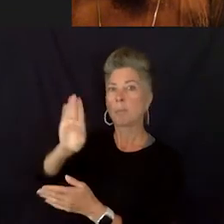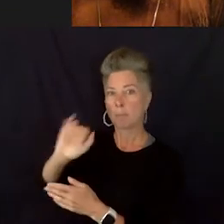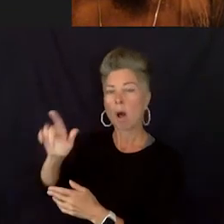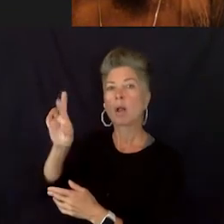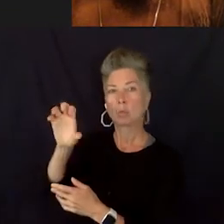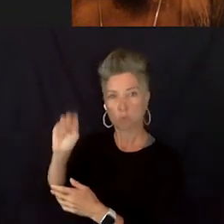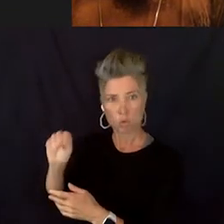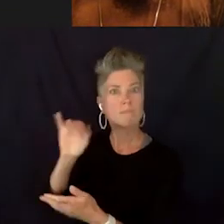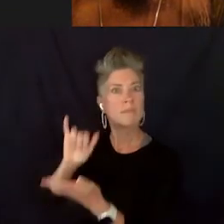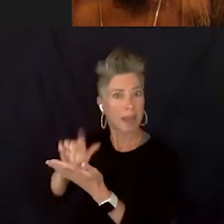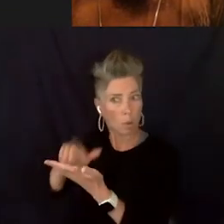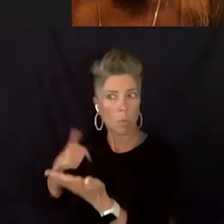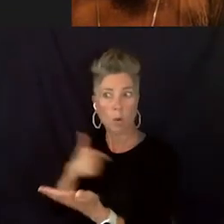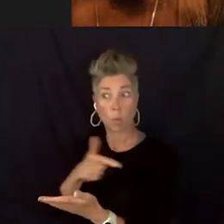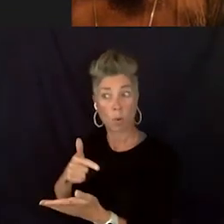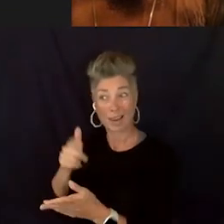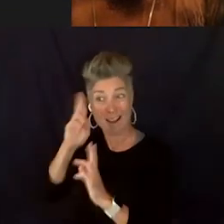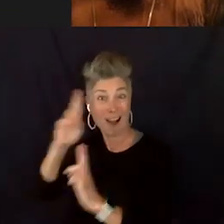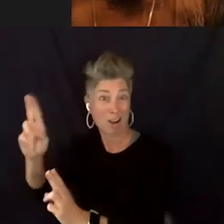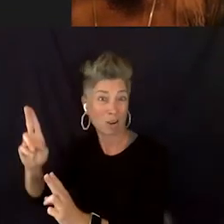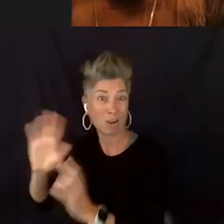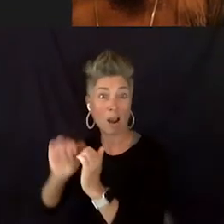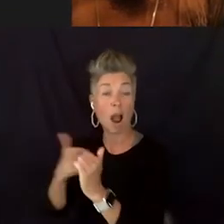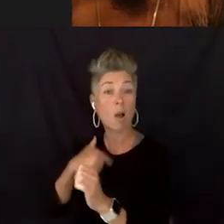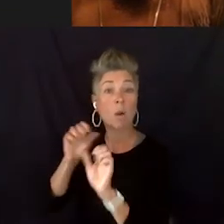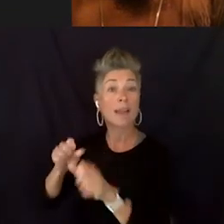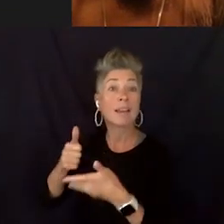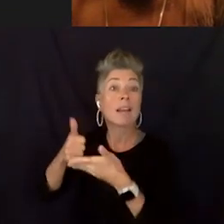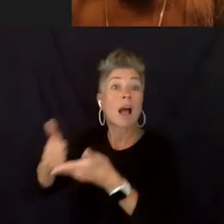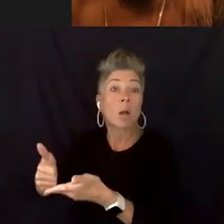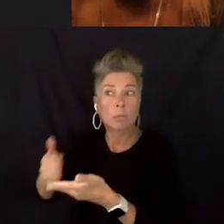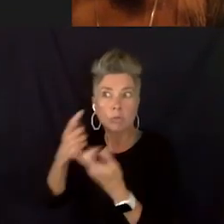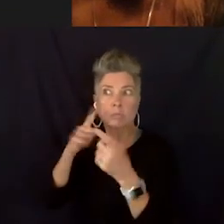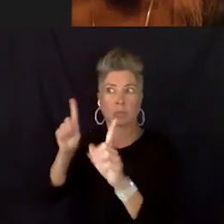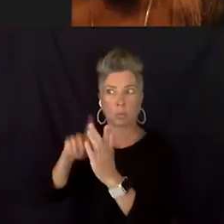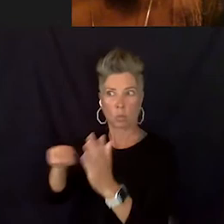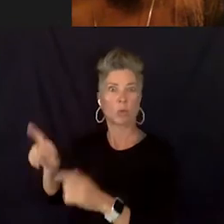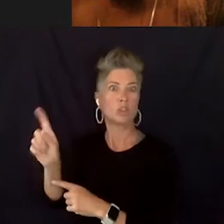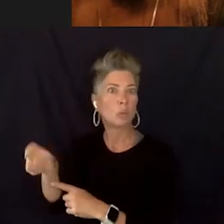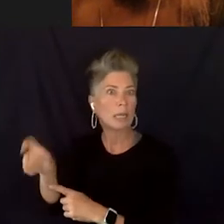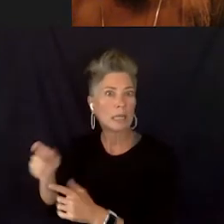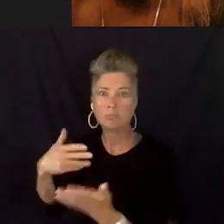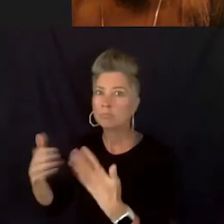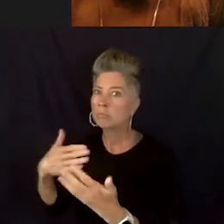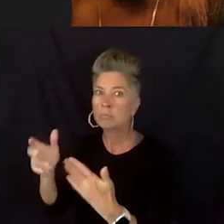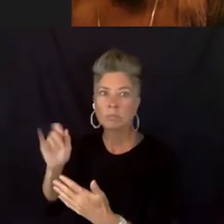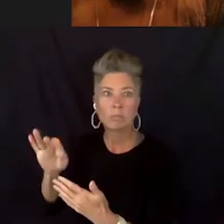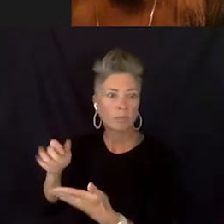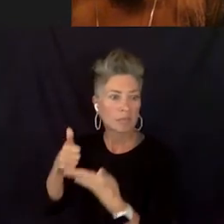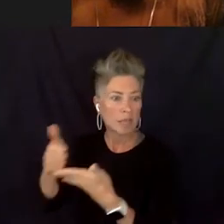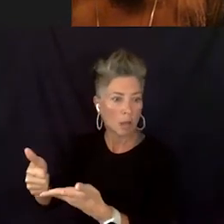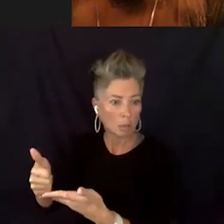And what can I do to help you be there. Be where you need to be so, whether its helping you with resumes. Helping you find a job.